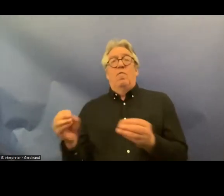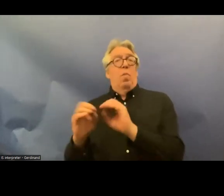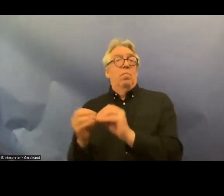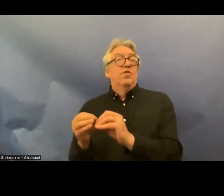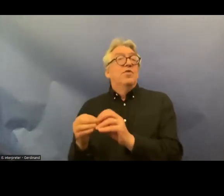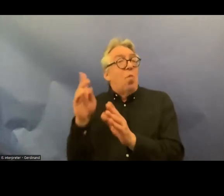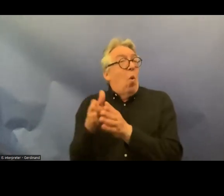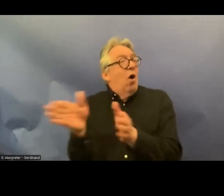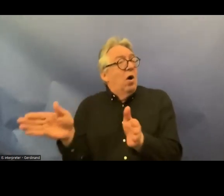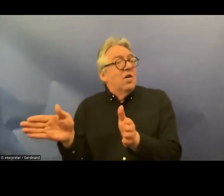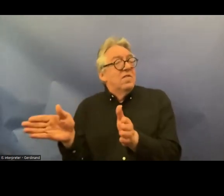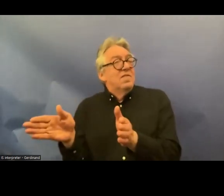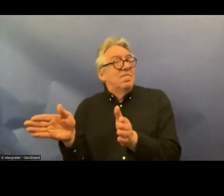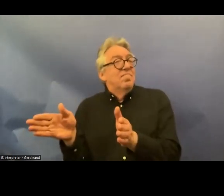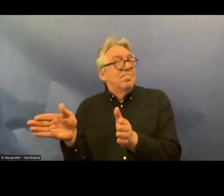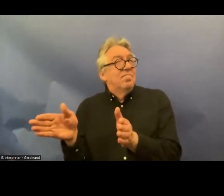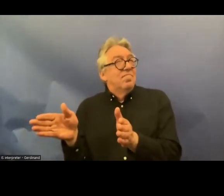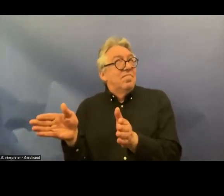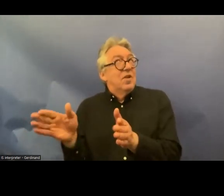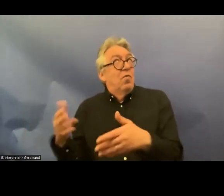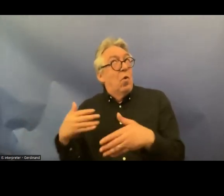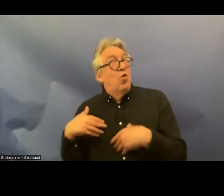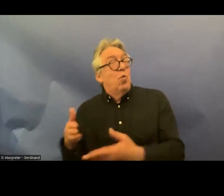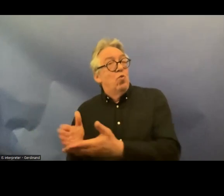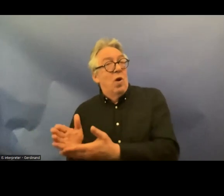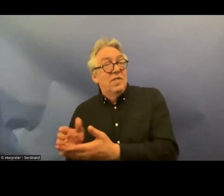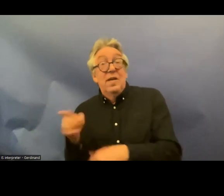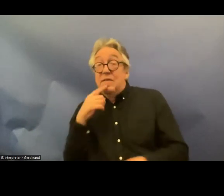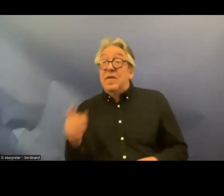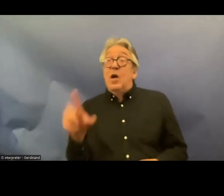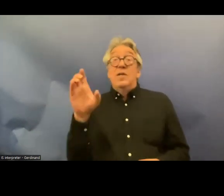and go to Human Rights generally the incorporate incorporation of the CRC had